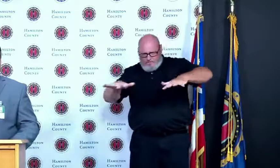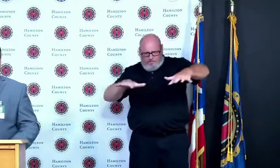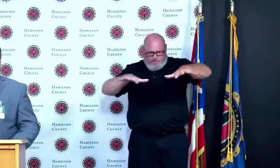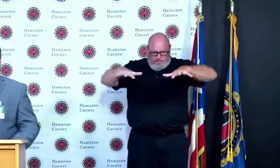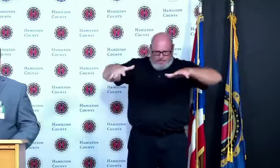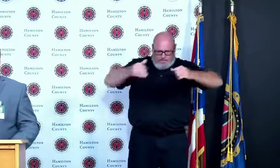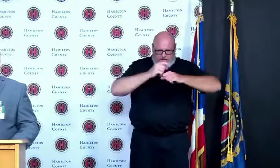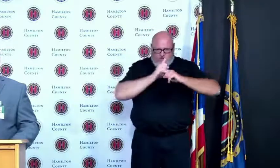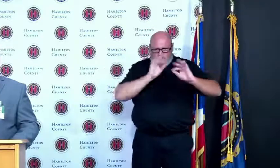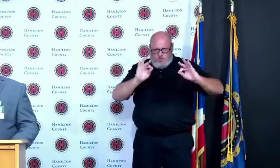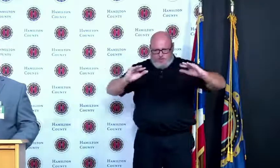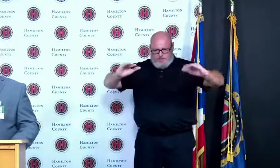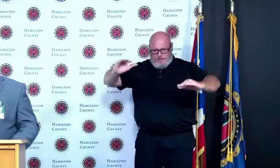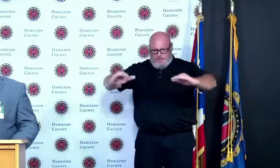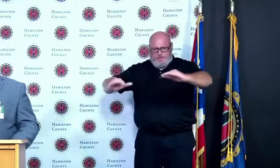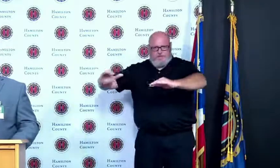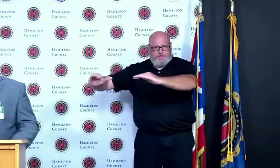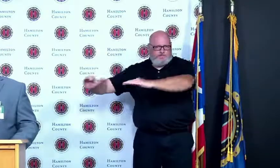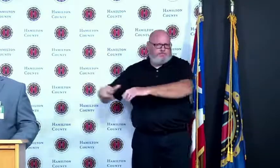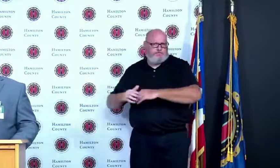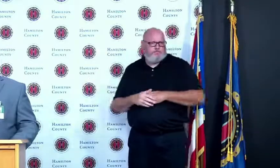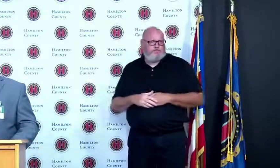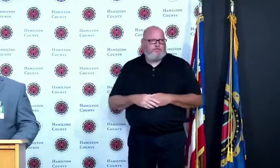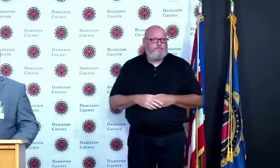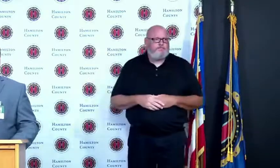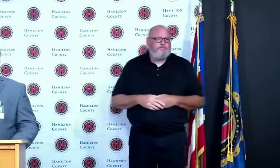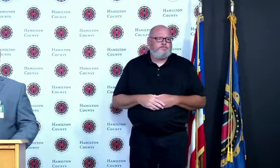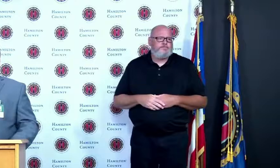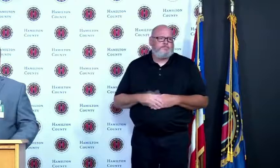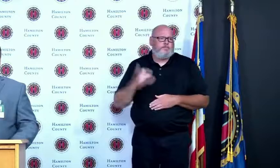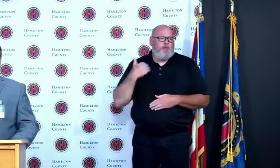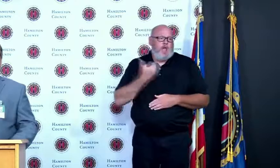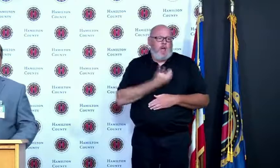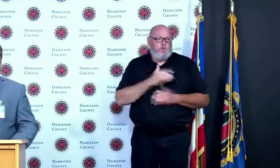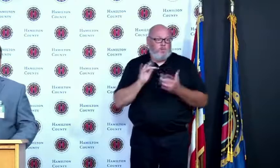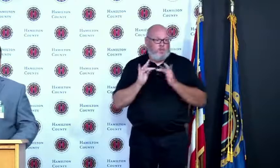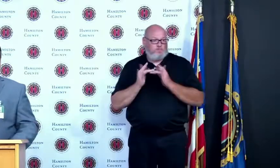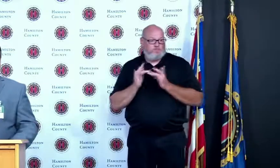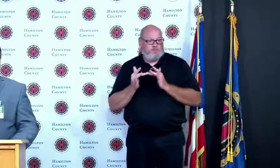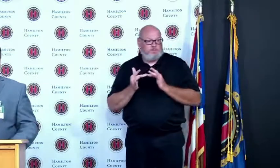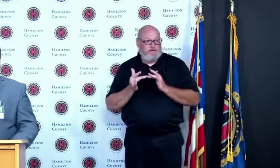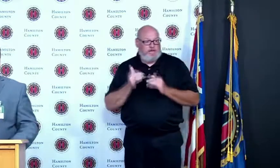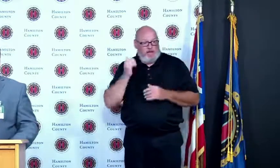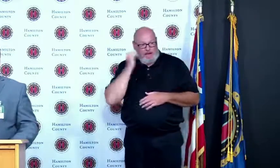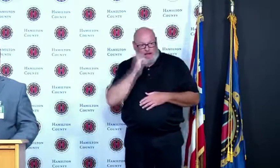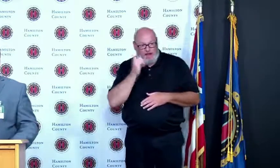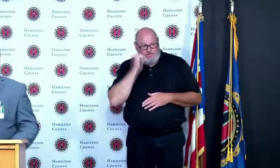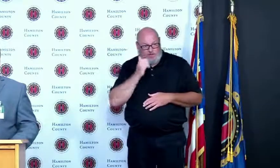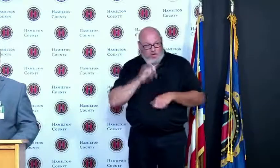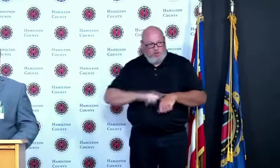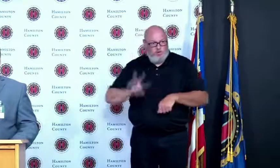at daily at 2 pm 7 days a week with cases we update the variants once a week on our home page